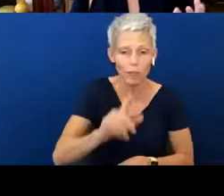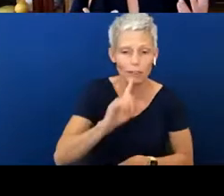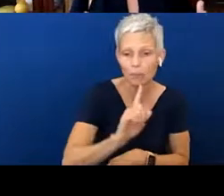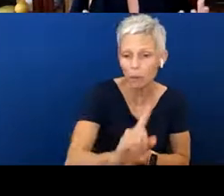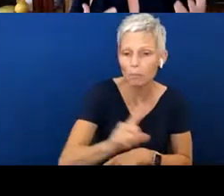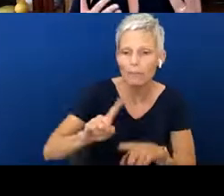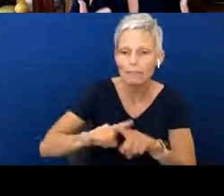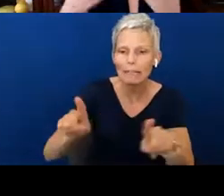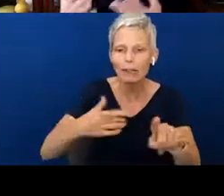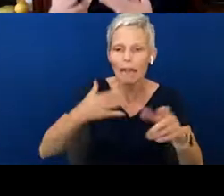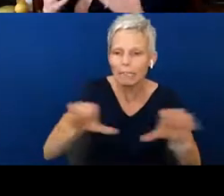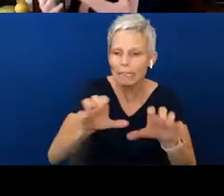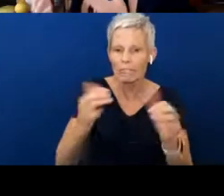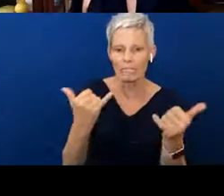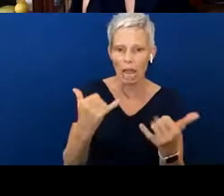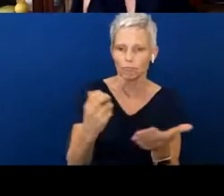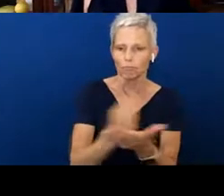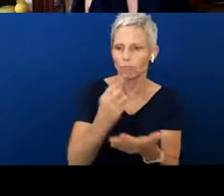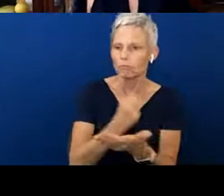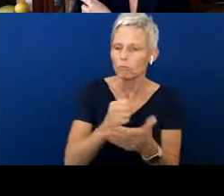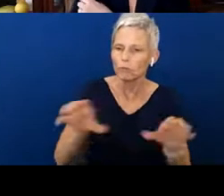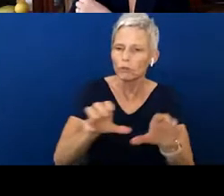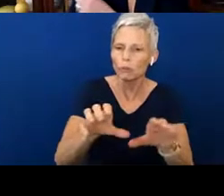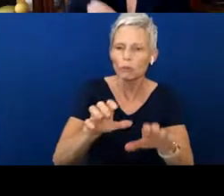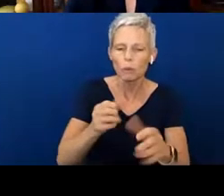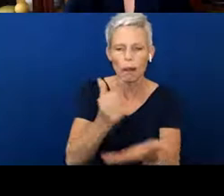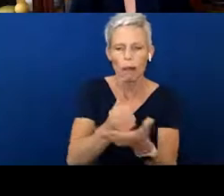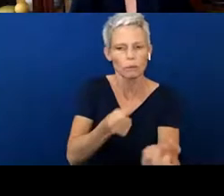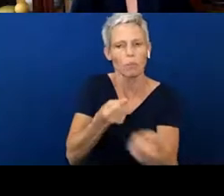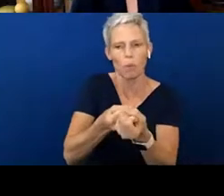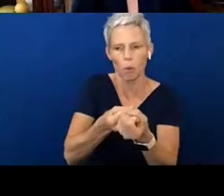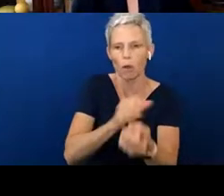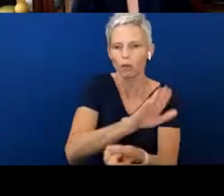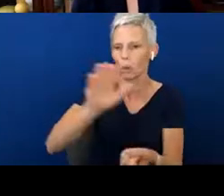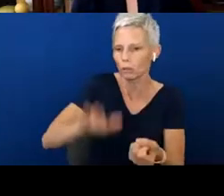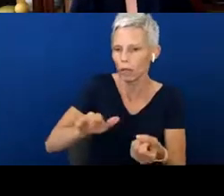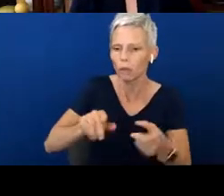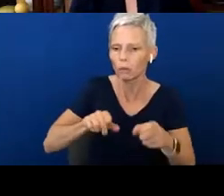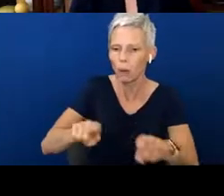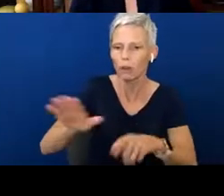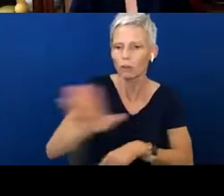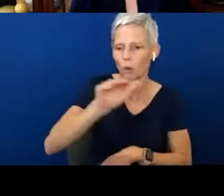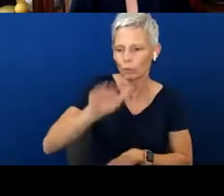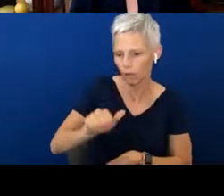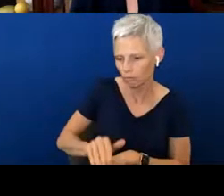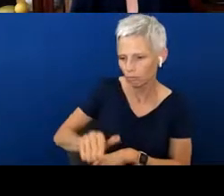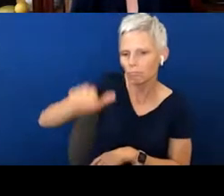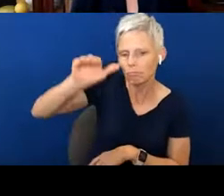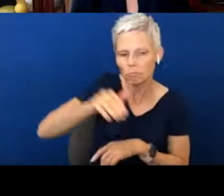that you can do now that help support that as your child grows. And you'll also see social